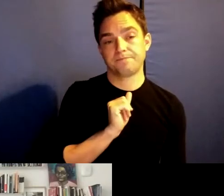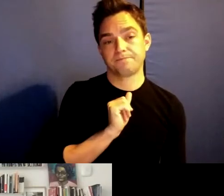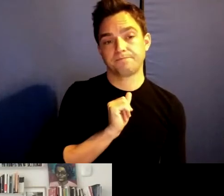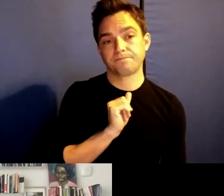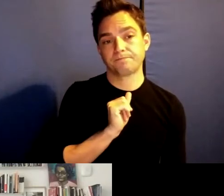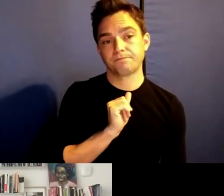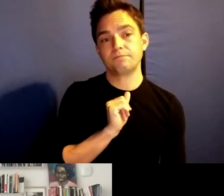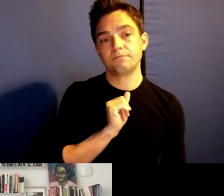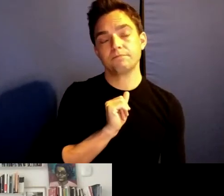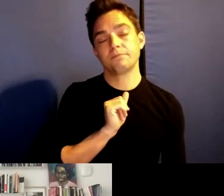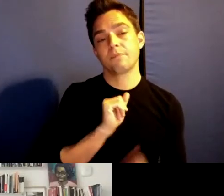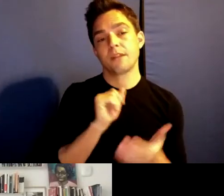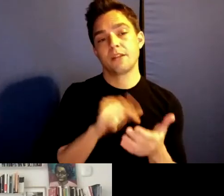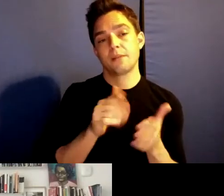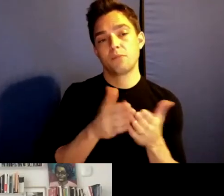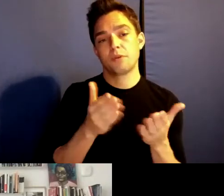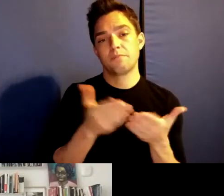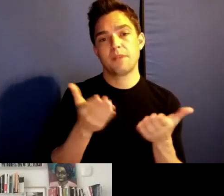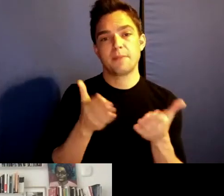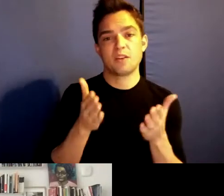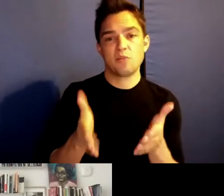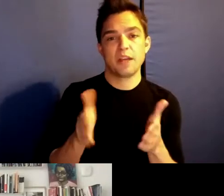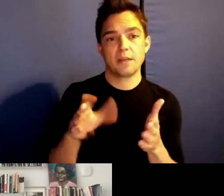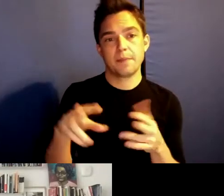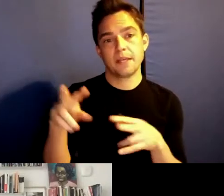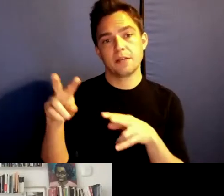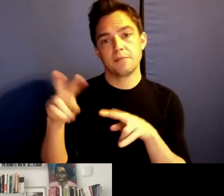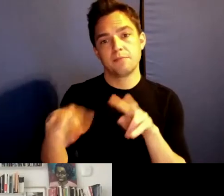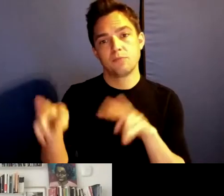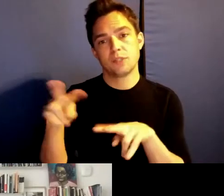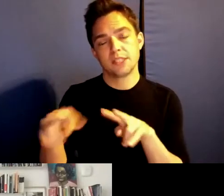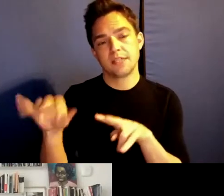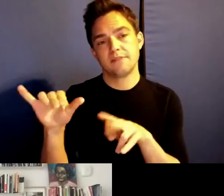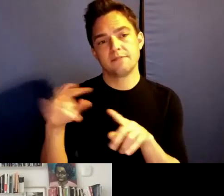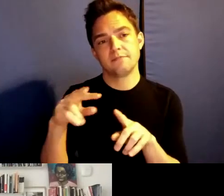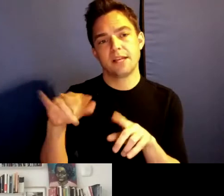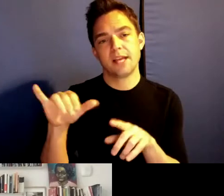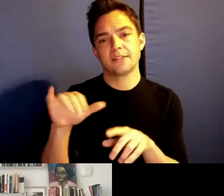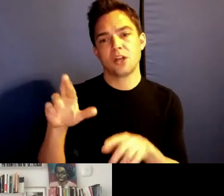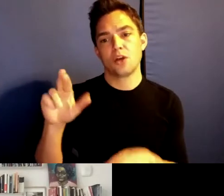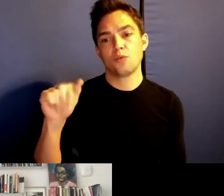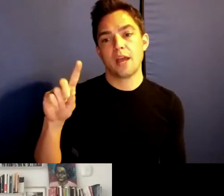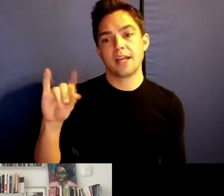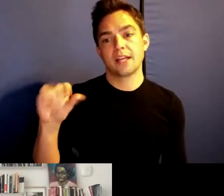one way that it could be picked up as a book about radical mothering, whatever that term